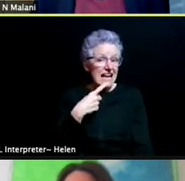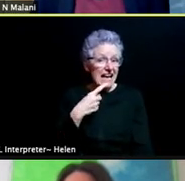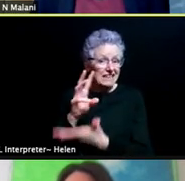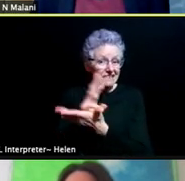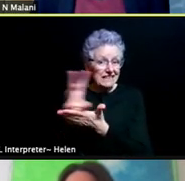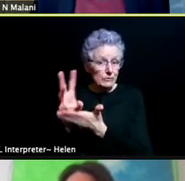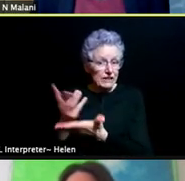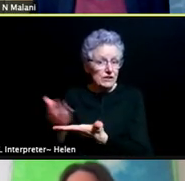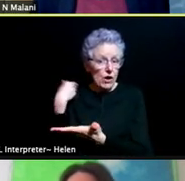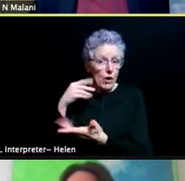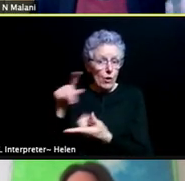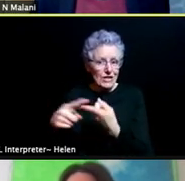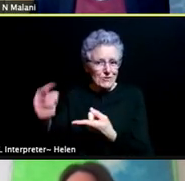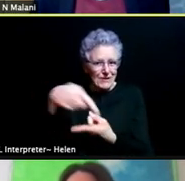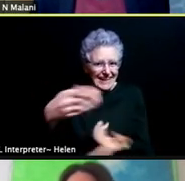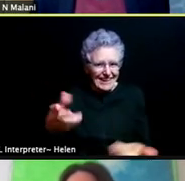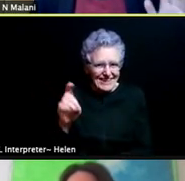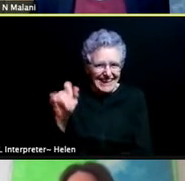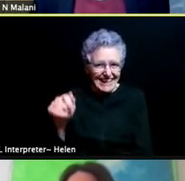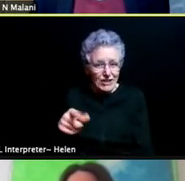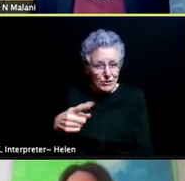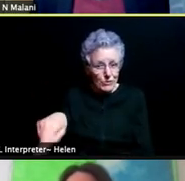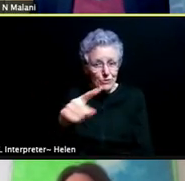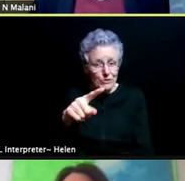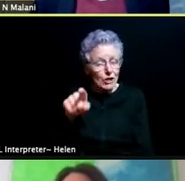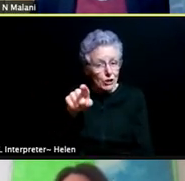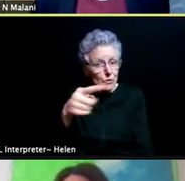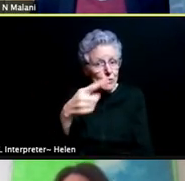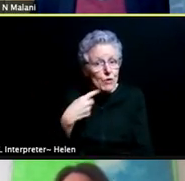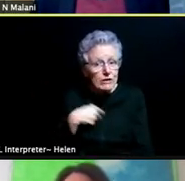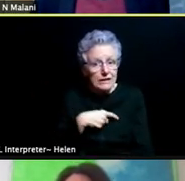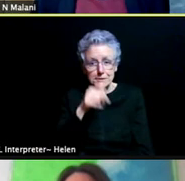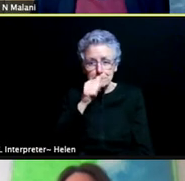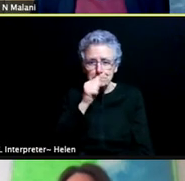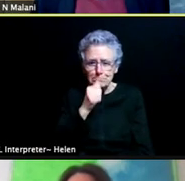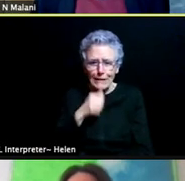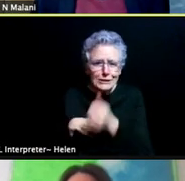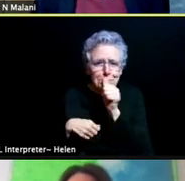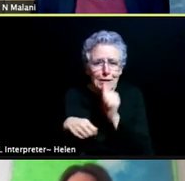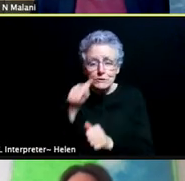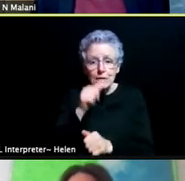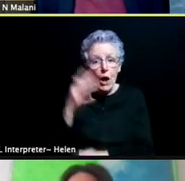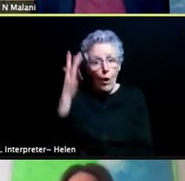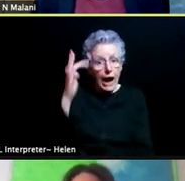that we had you, you said, just hang on, just hang on, like let's be patient because the supply is gonna, in fact,